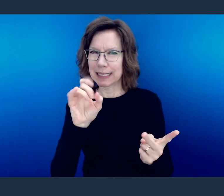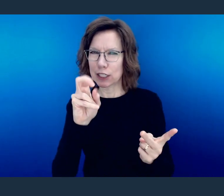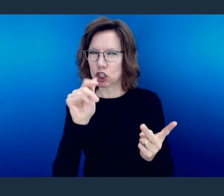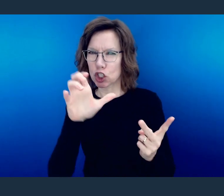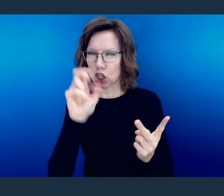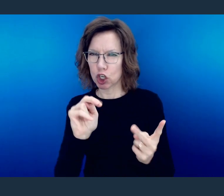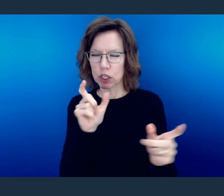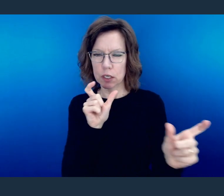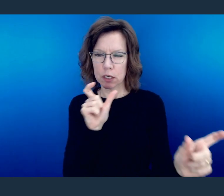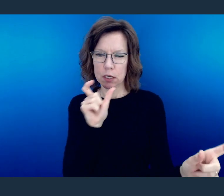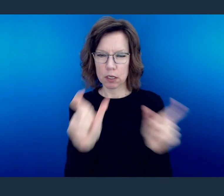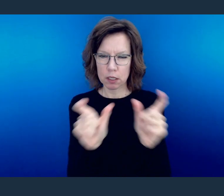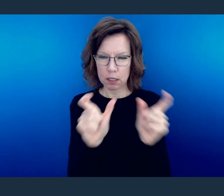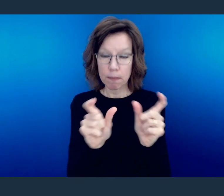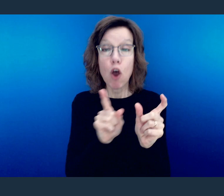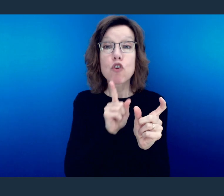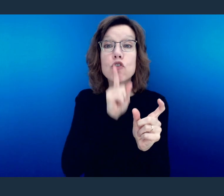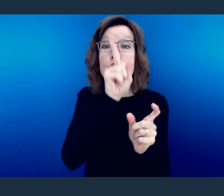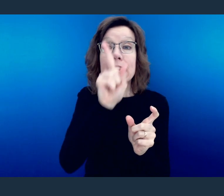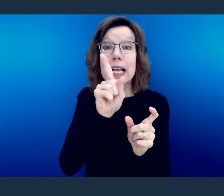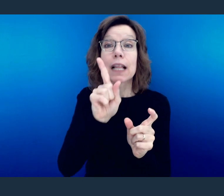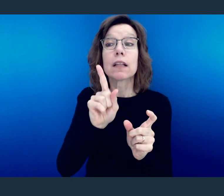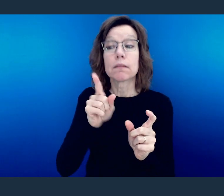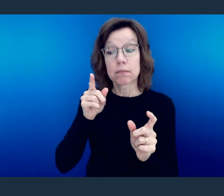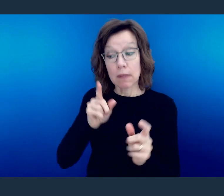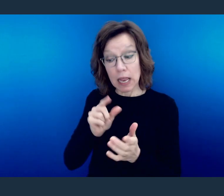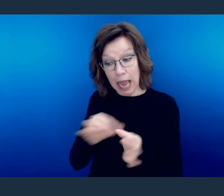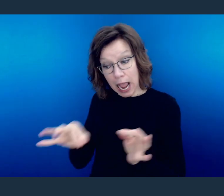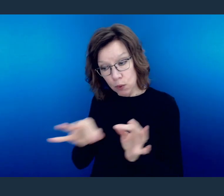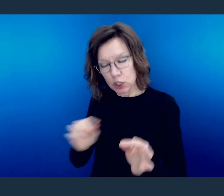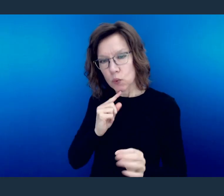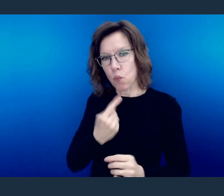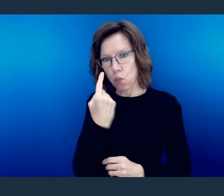is that we might be able to judge what is right and commendable.